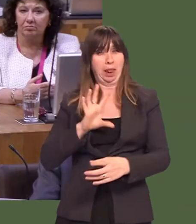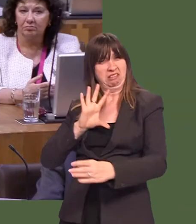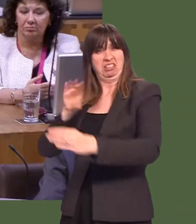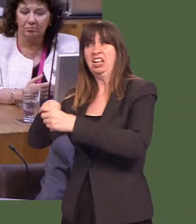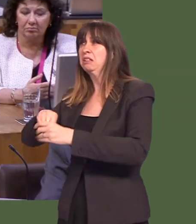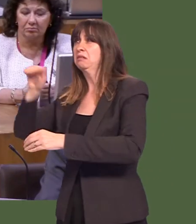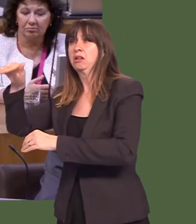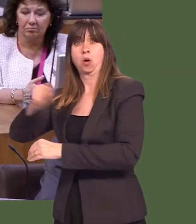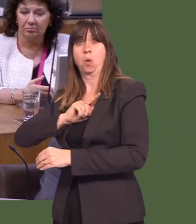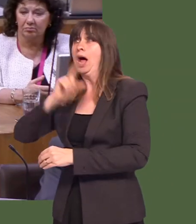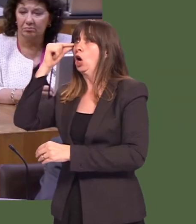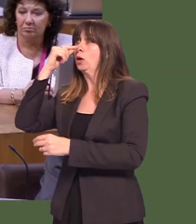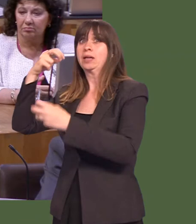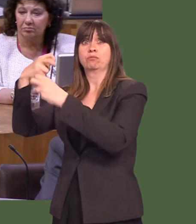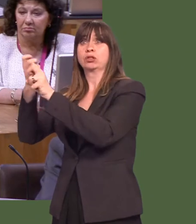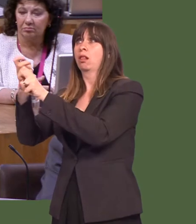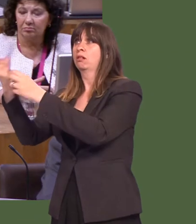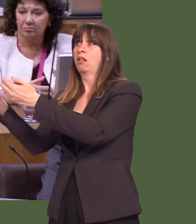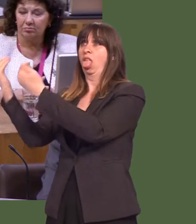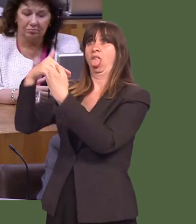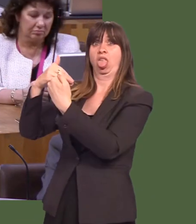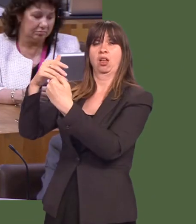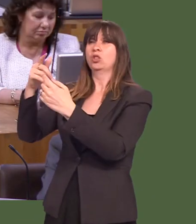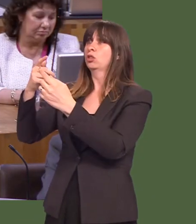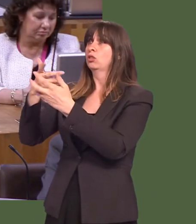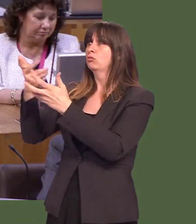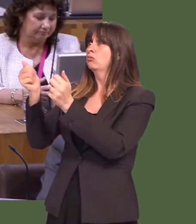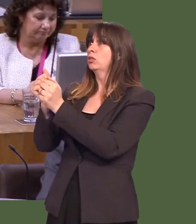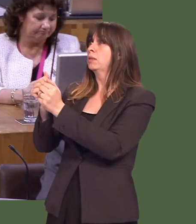a strong voice, because we may be called on to implement the results of any trade agreement,